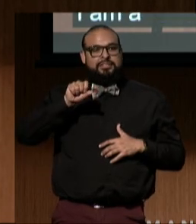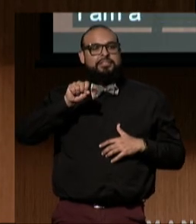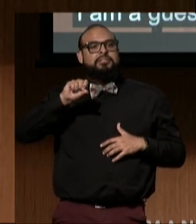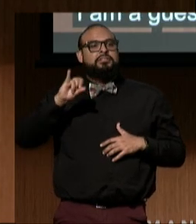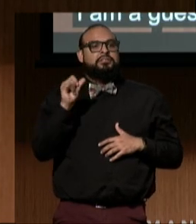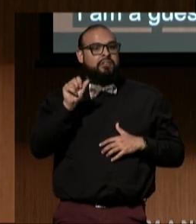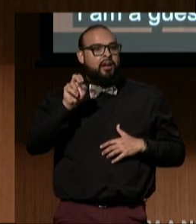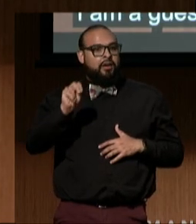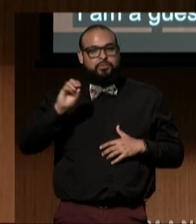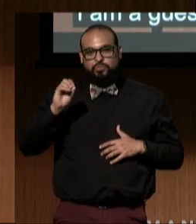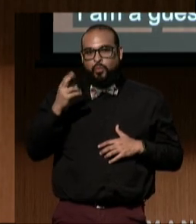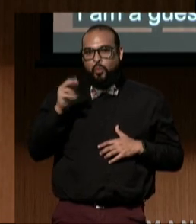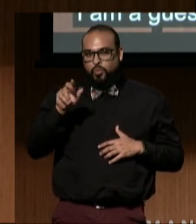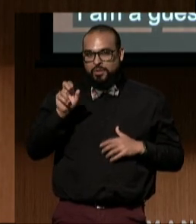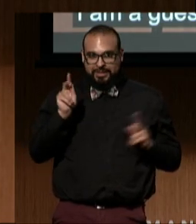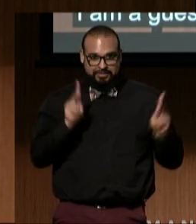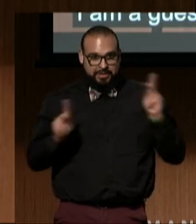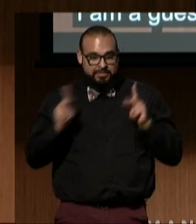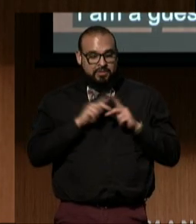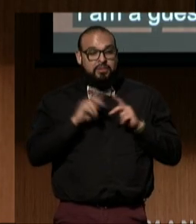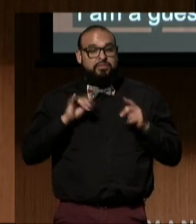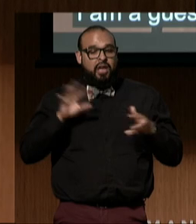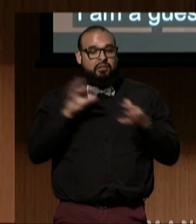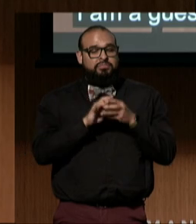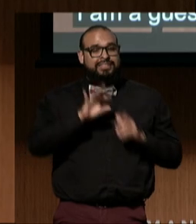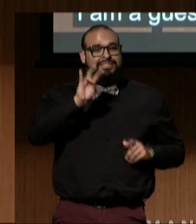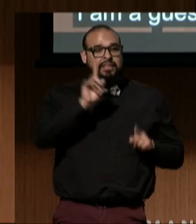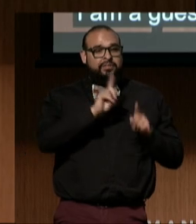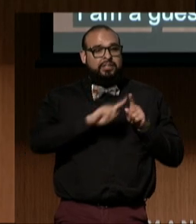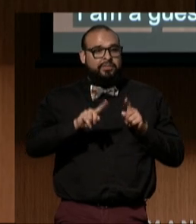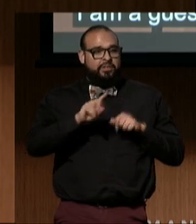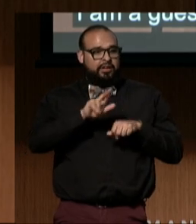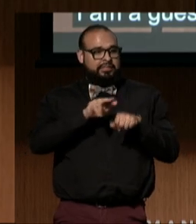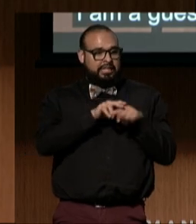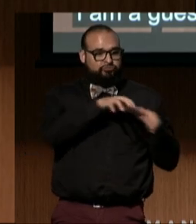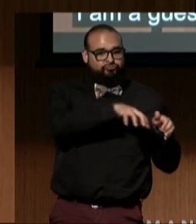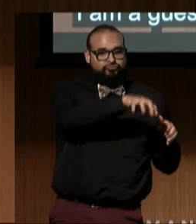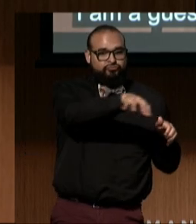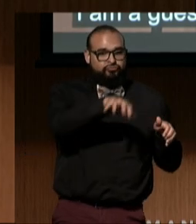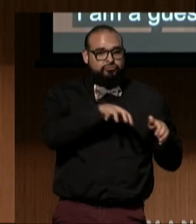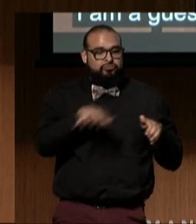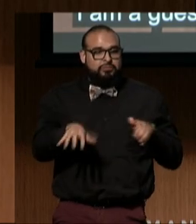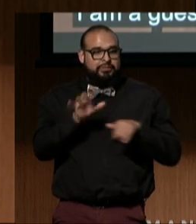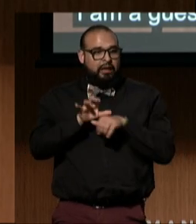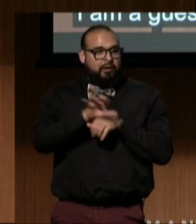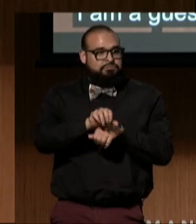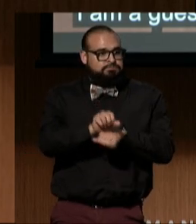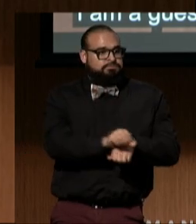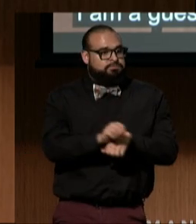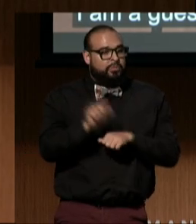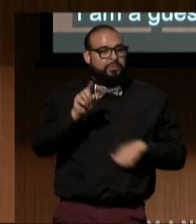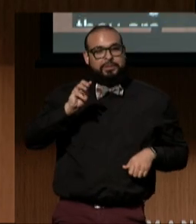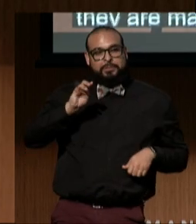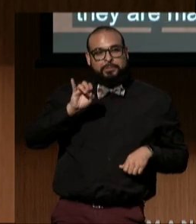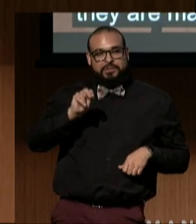The Lisjan are made up of the seven nations that were directly enslaved at Mission San José